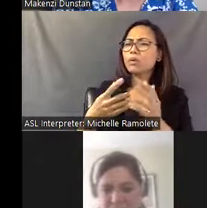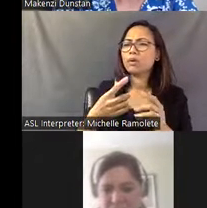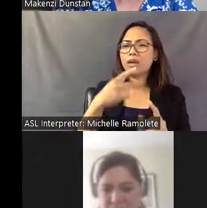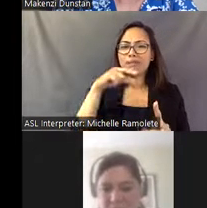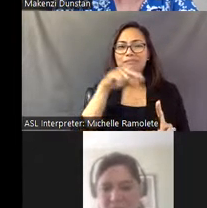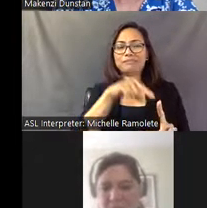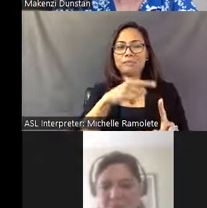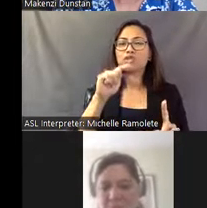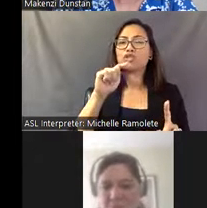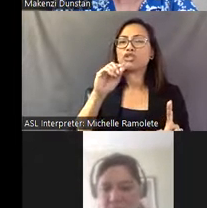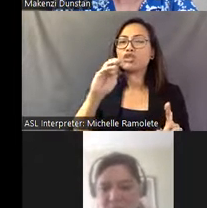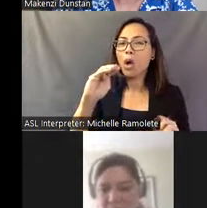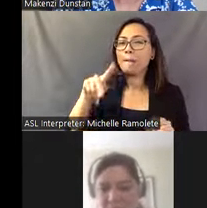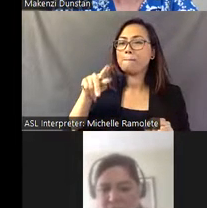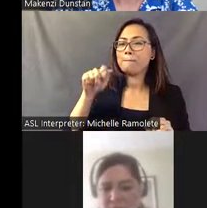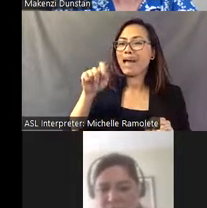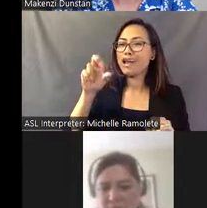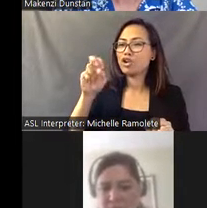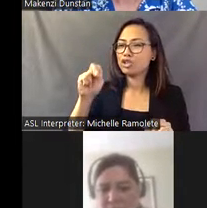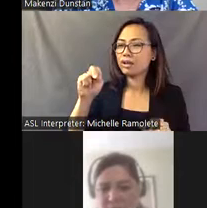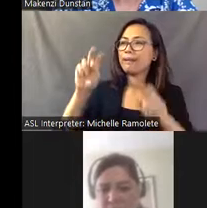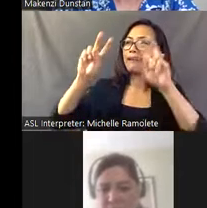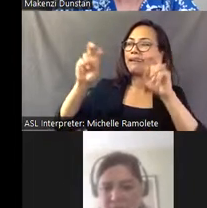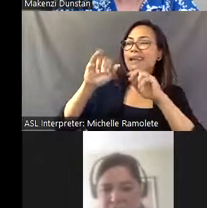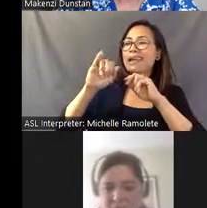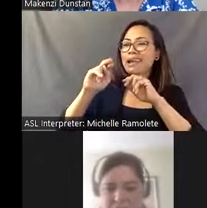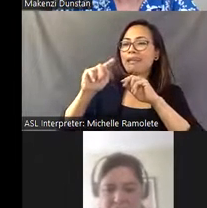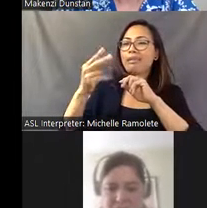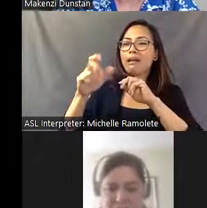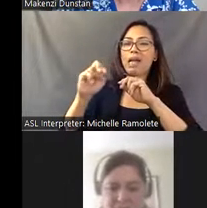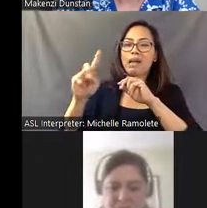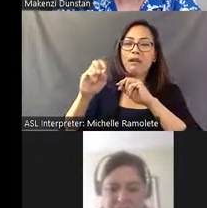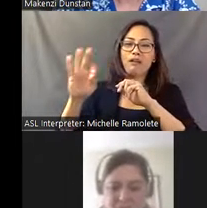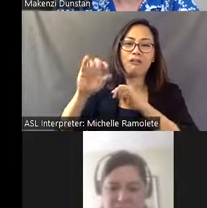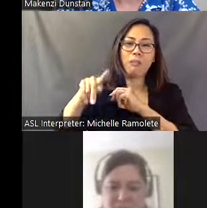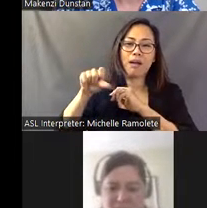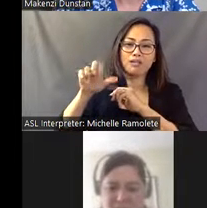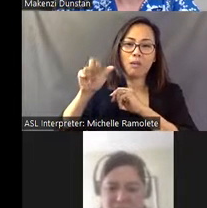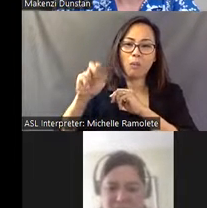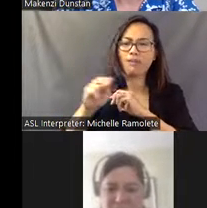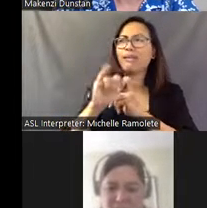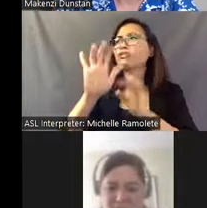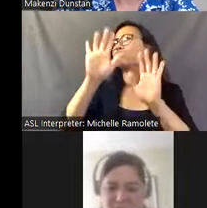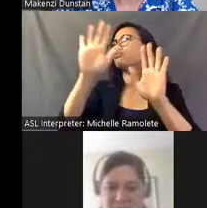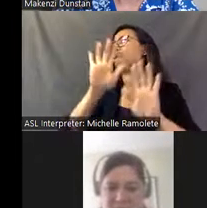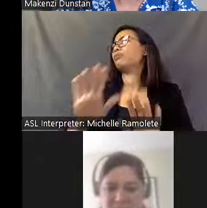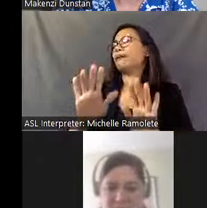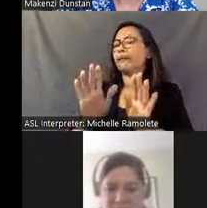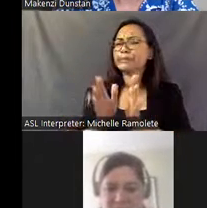book "In the Land of Pasaquan," and it's a great reference. It's a little bit salacious.